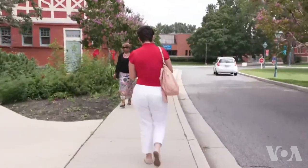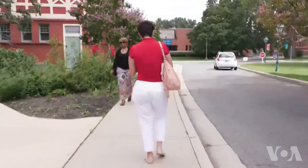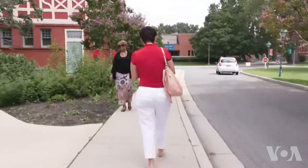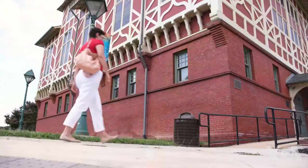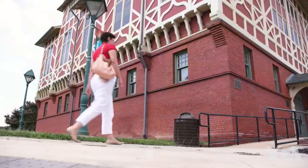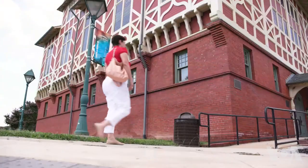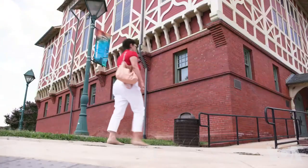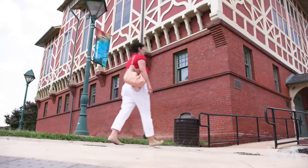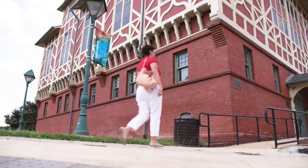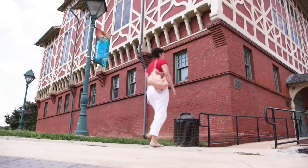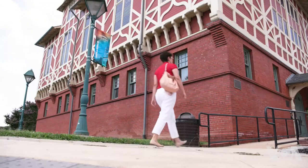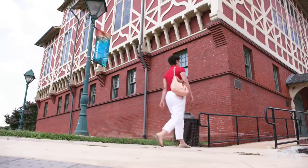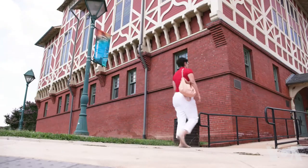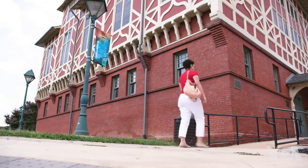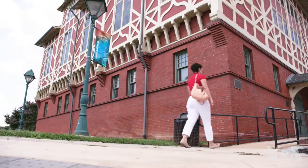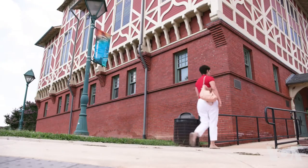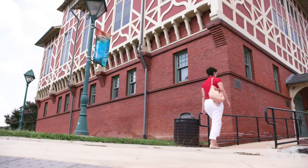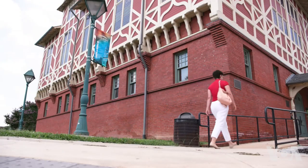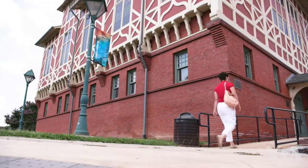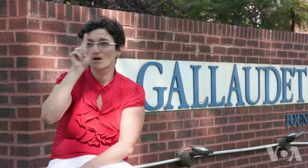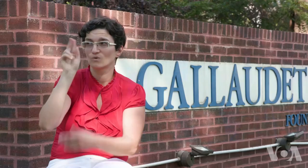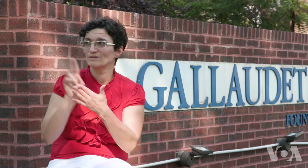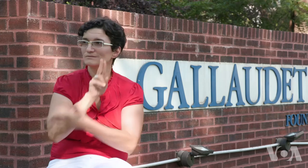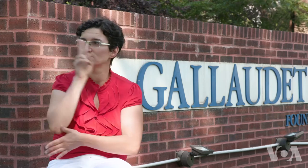Gallaudet University is incredibly important and a very special place